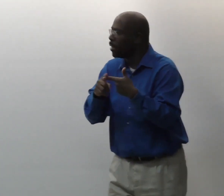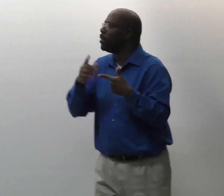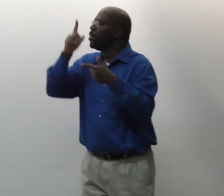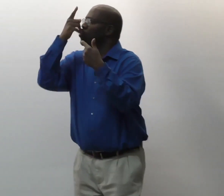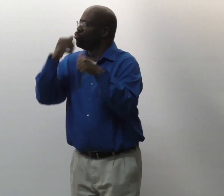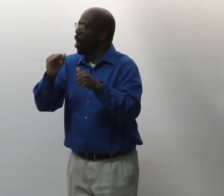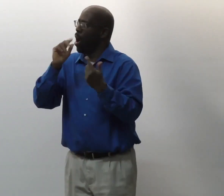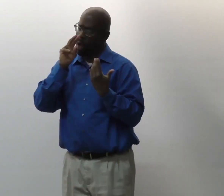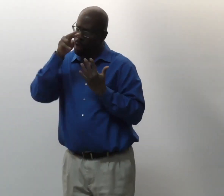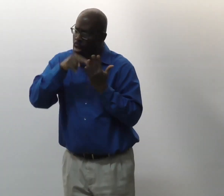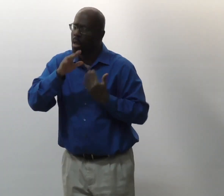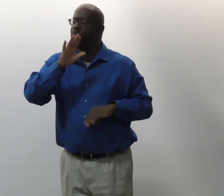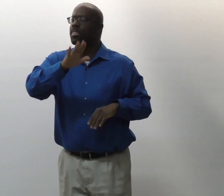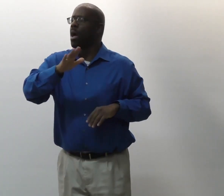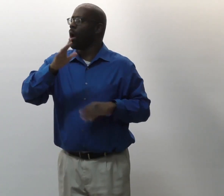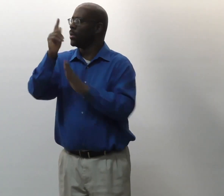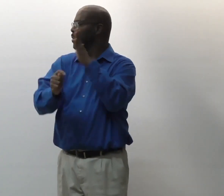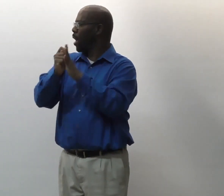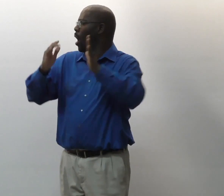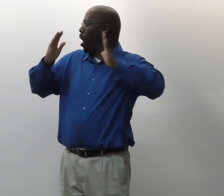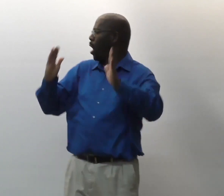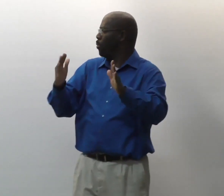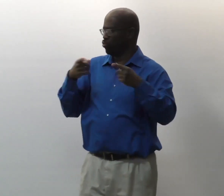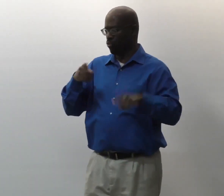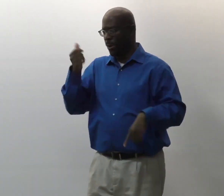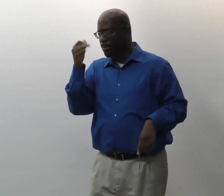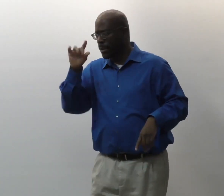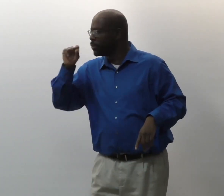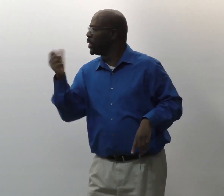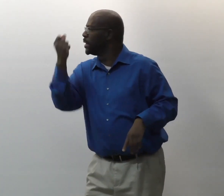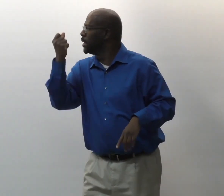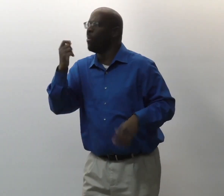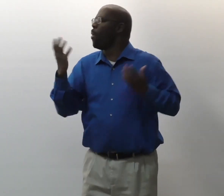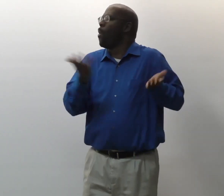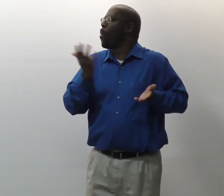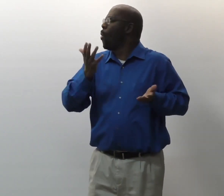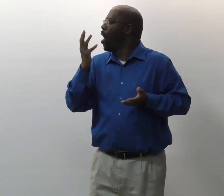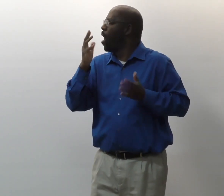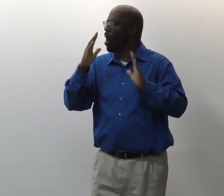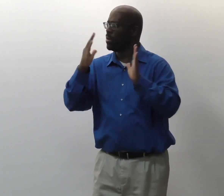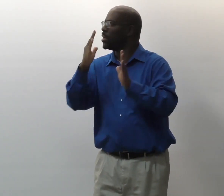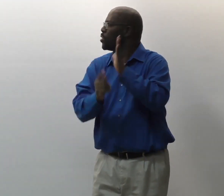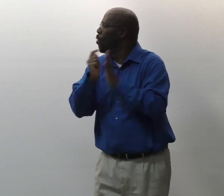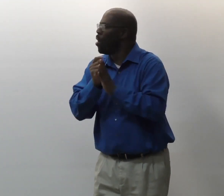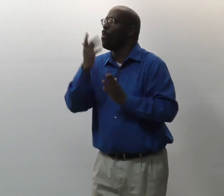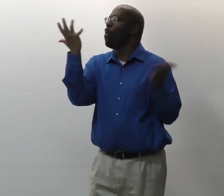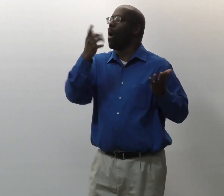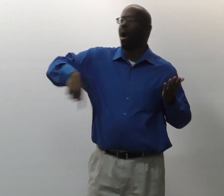And then I try to really look into the time period where it was written, the 1920s, and what